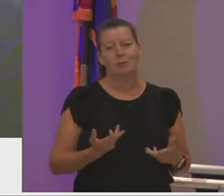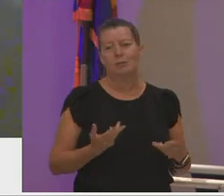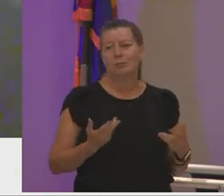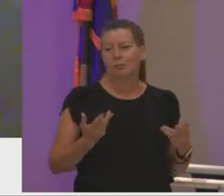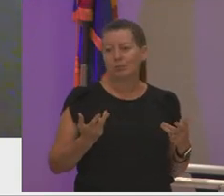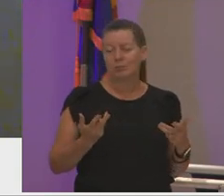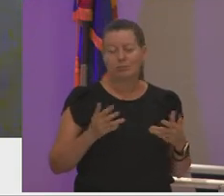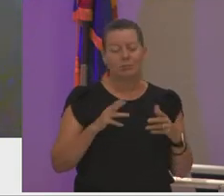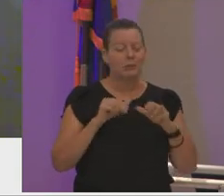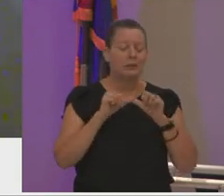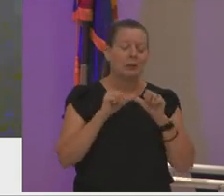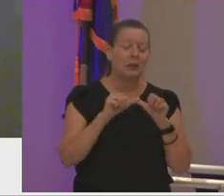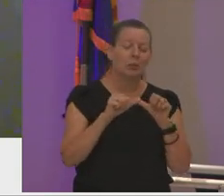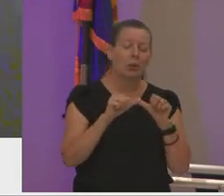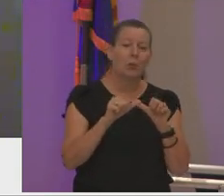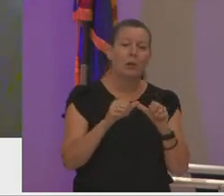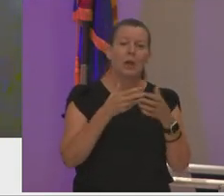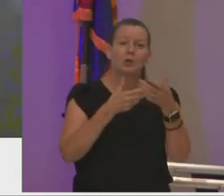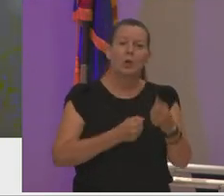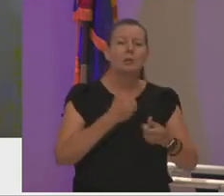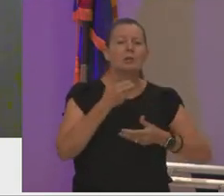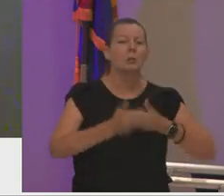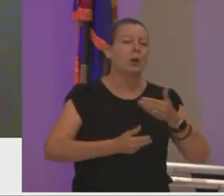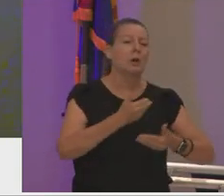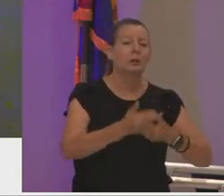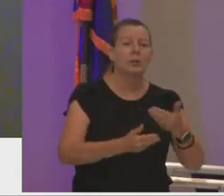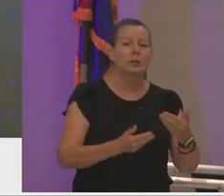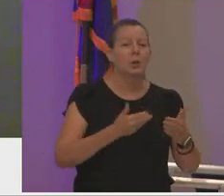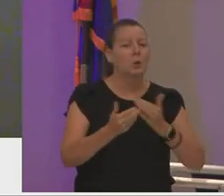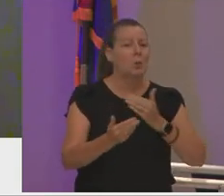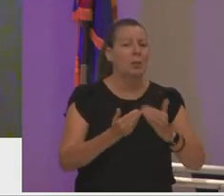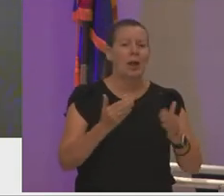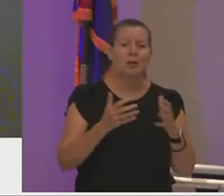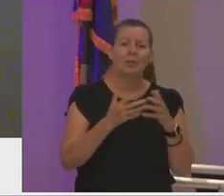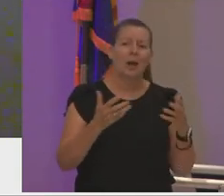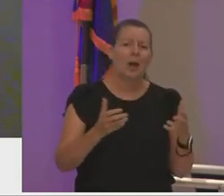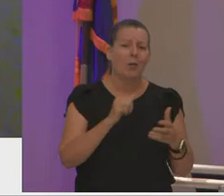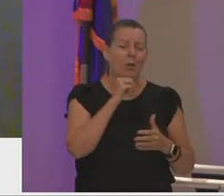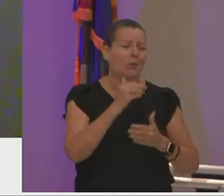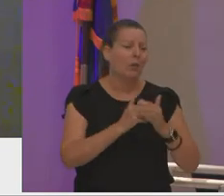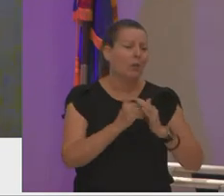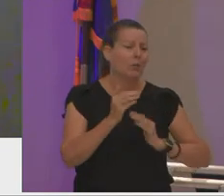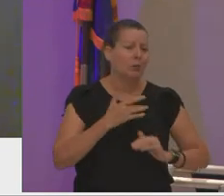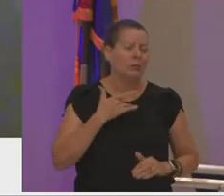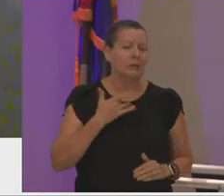keep going and you trust the process no matter how uncomfortable it gets to all of the professors and